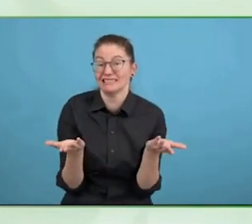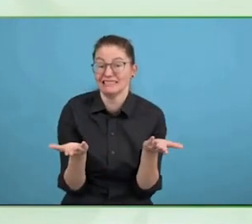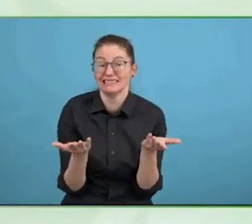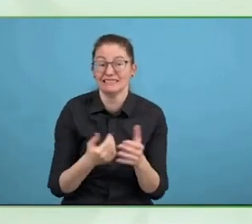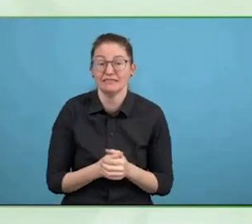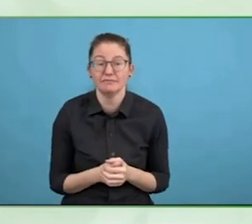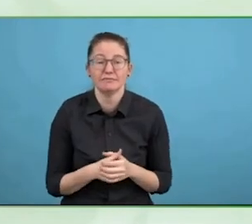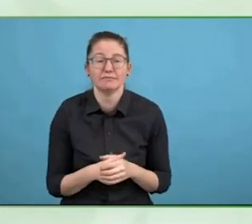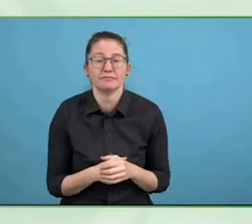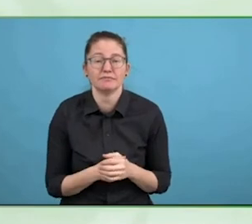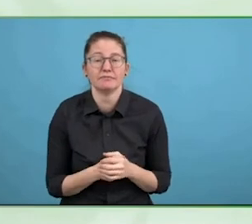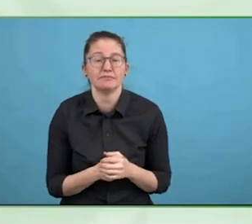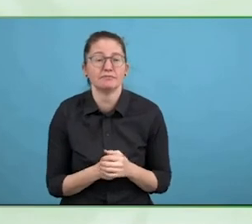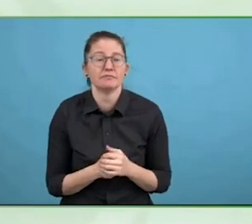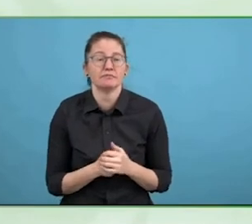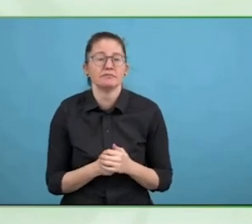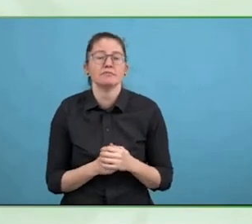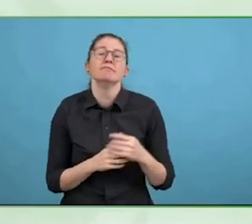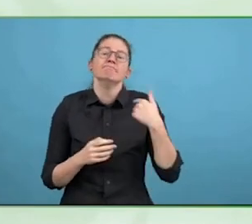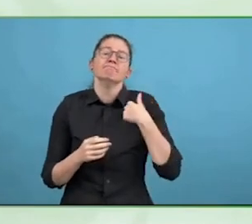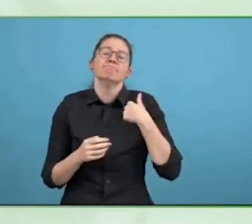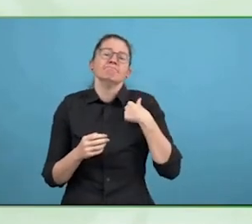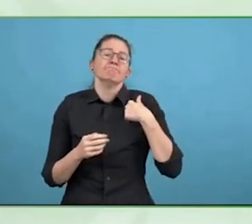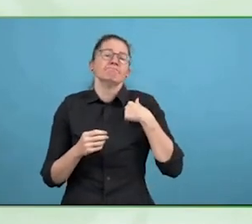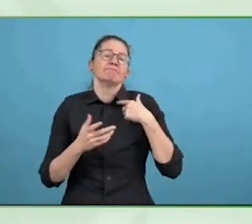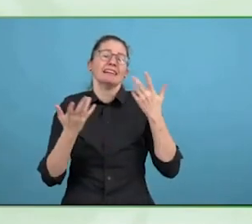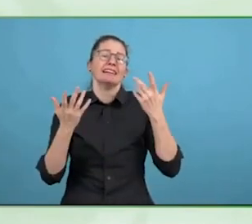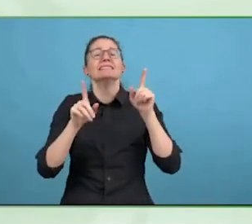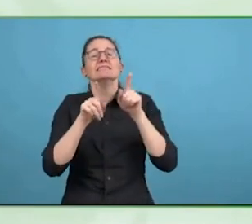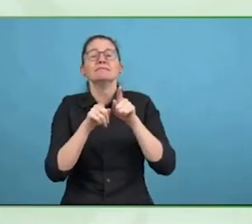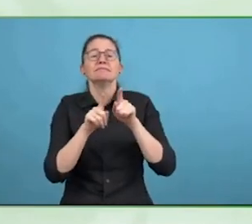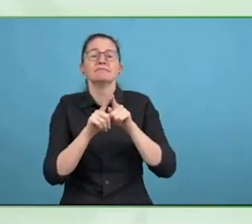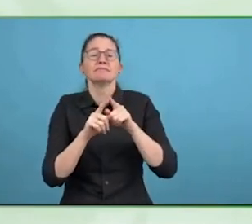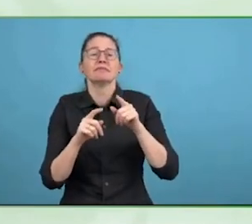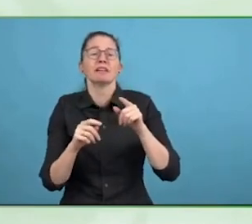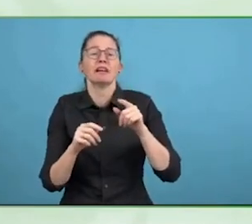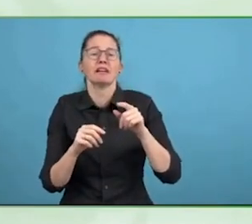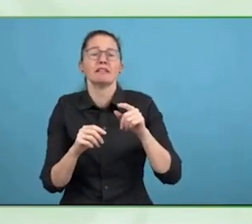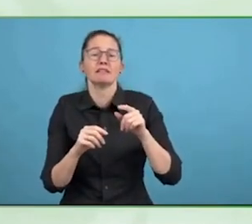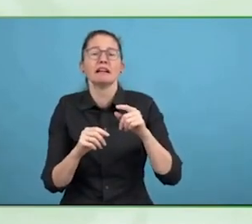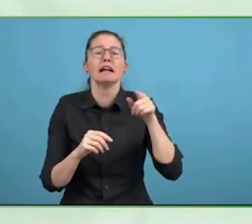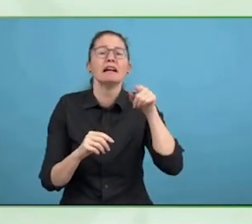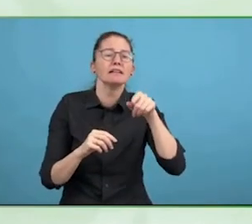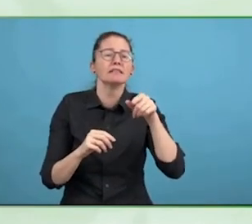Yes, there are legal arguments, but everyone knows that resources are limited.